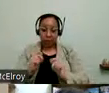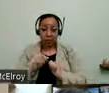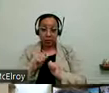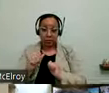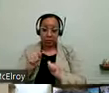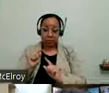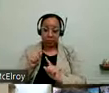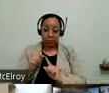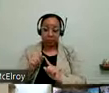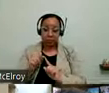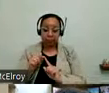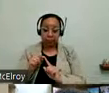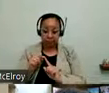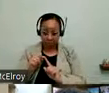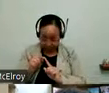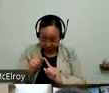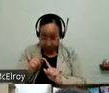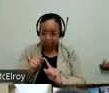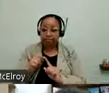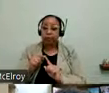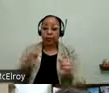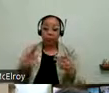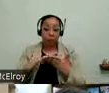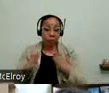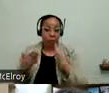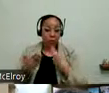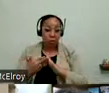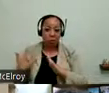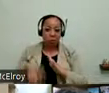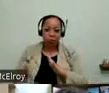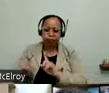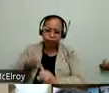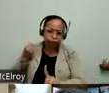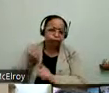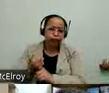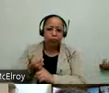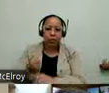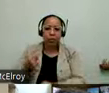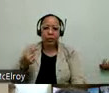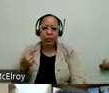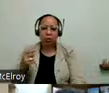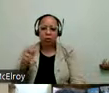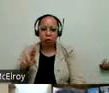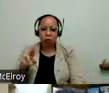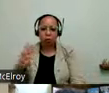disabilities are among the communities that are disproportionately affected by gender-based violence. And we want to make sure that all of our programs